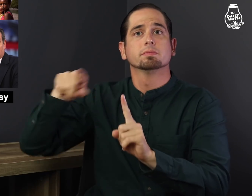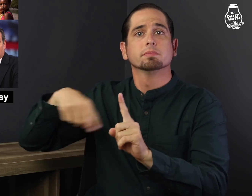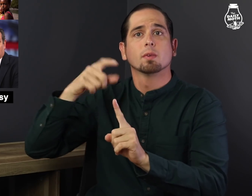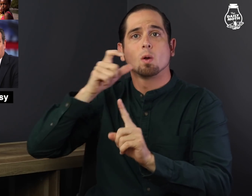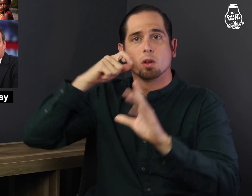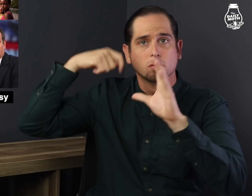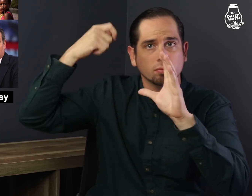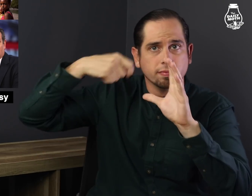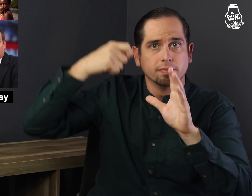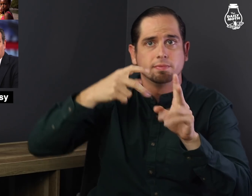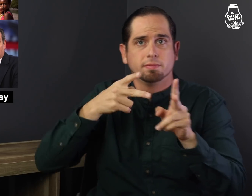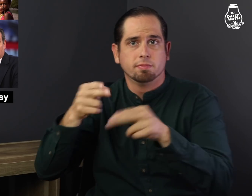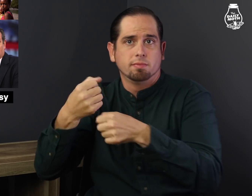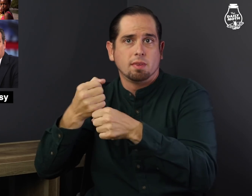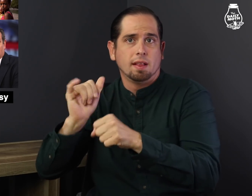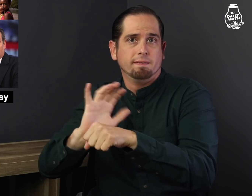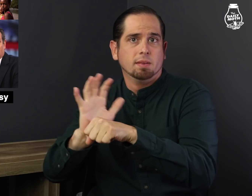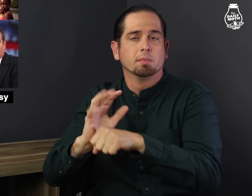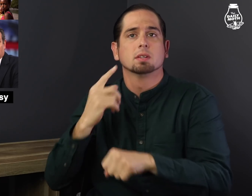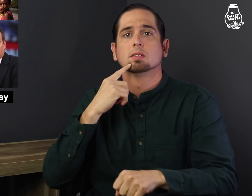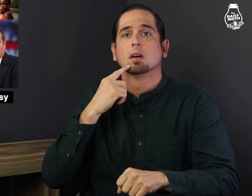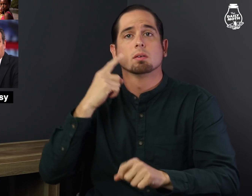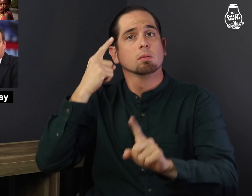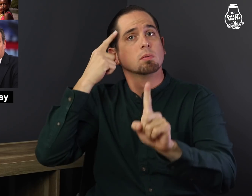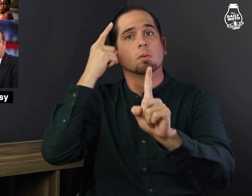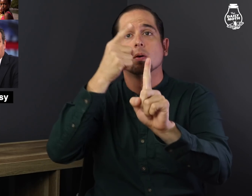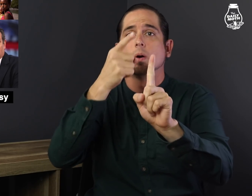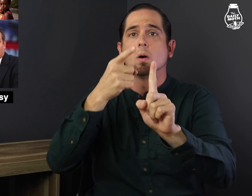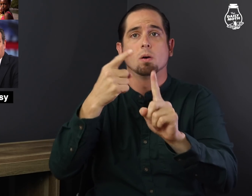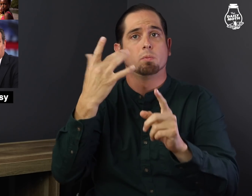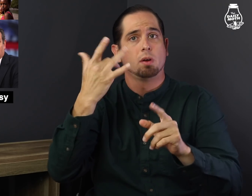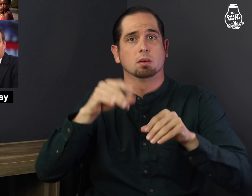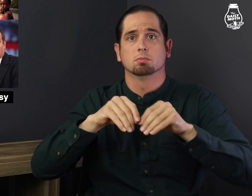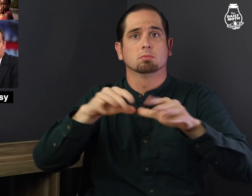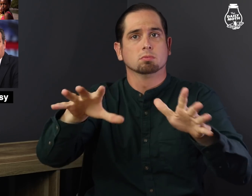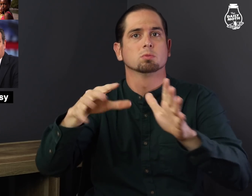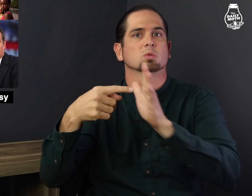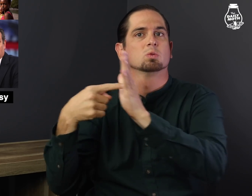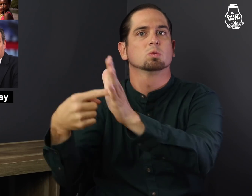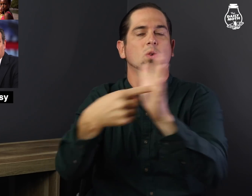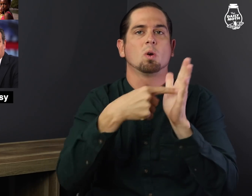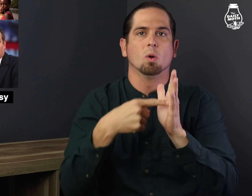The creators of the film said it is aimed to show